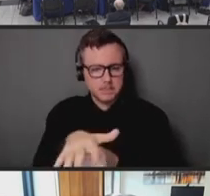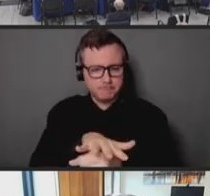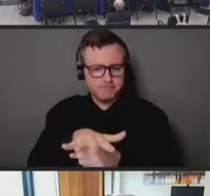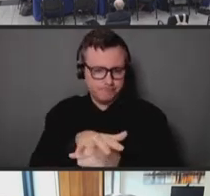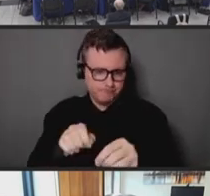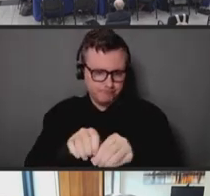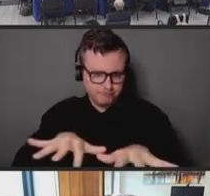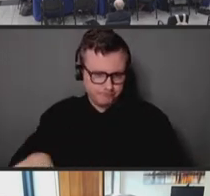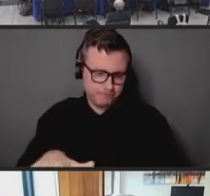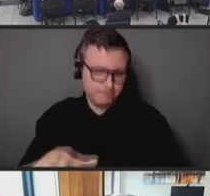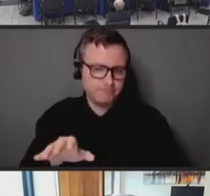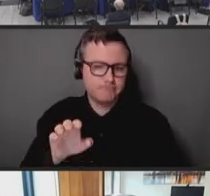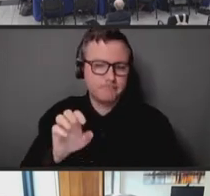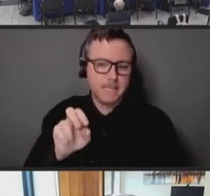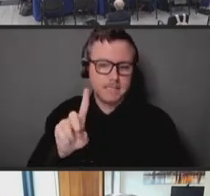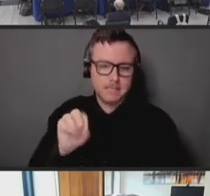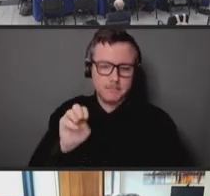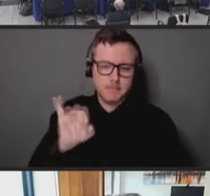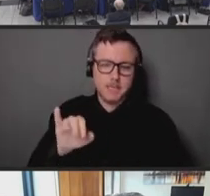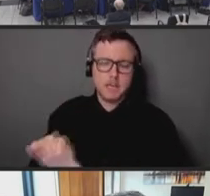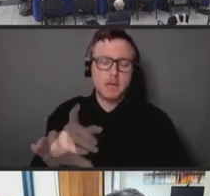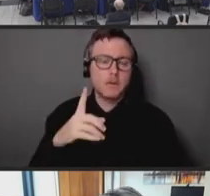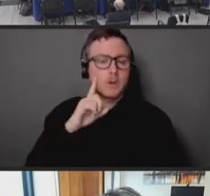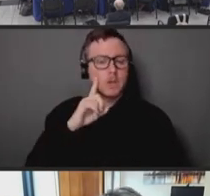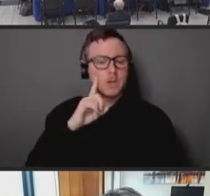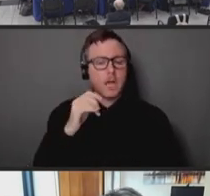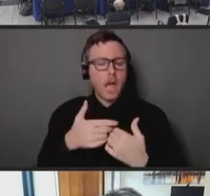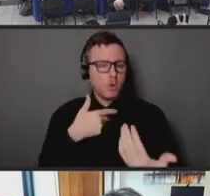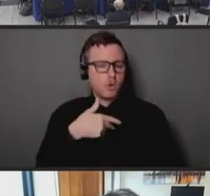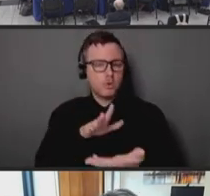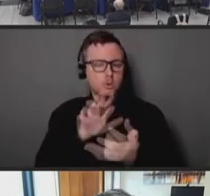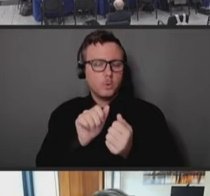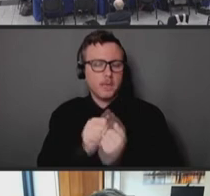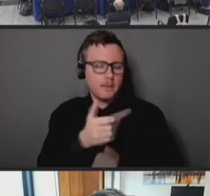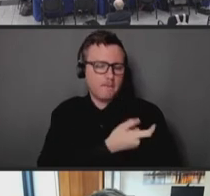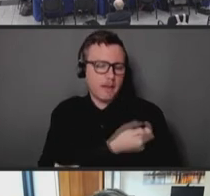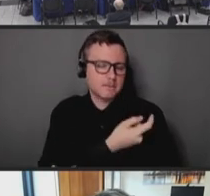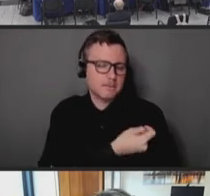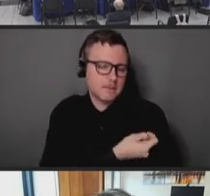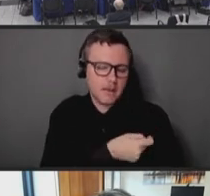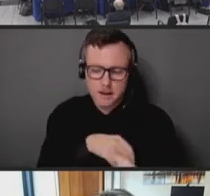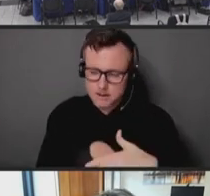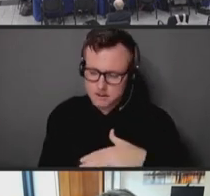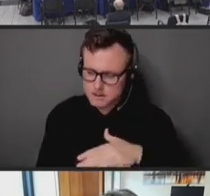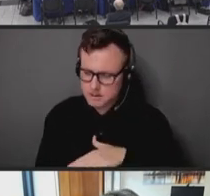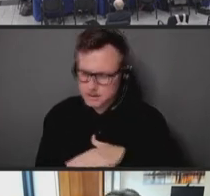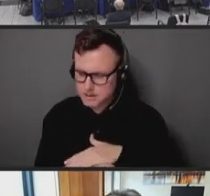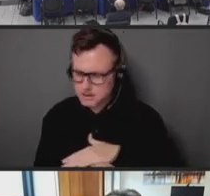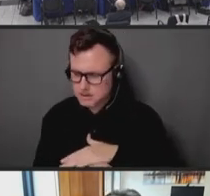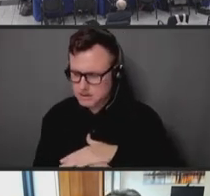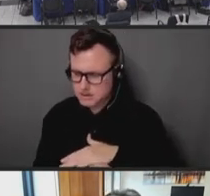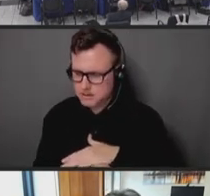commercialization of vaccine access, but I believe those are really open questions at this point.